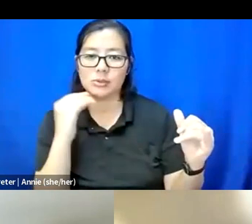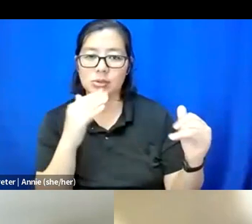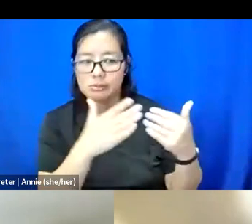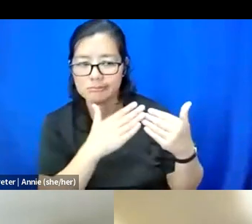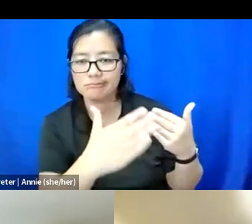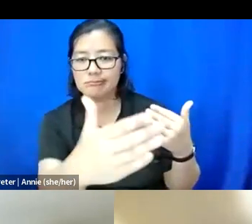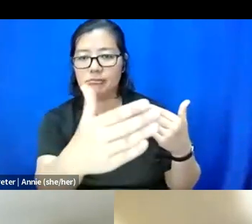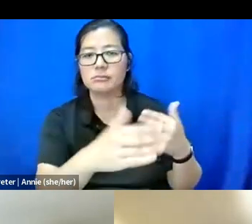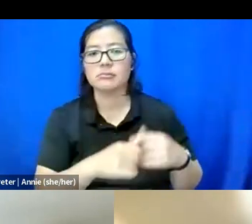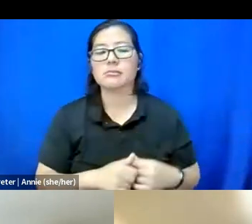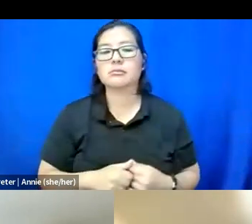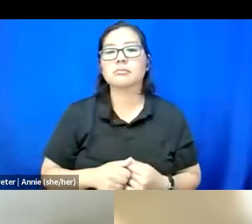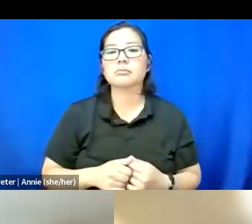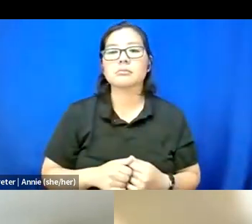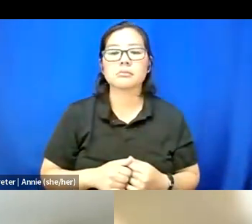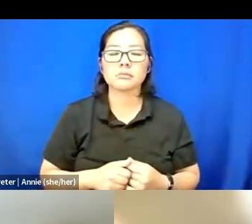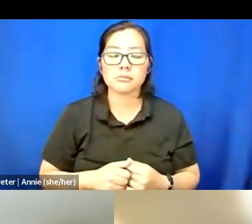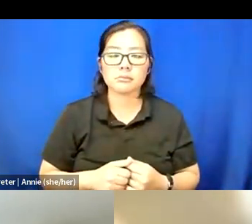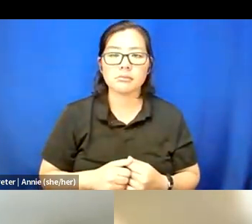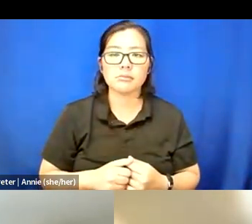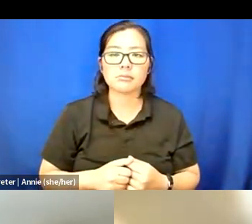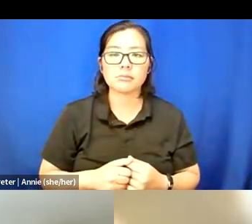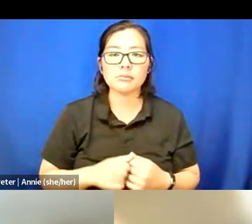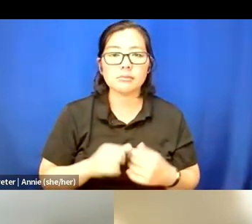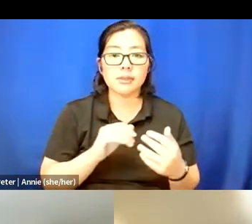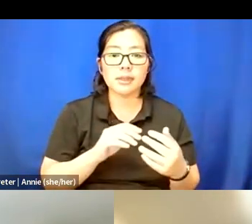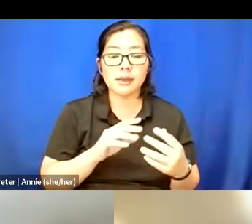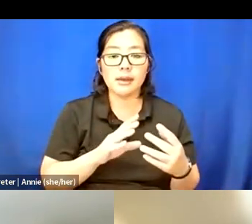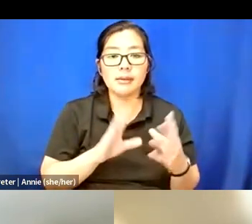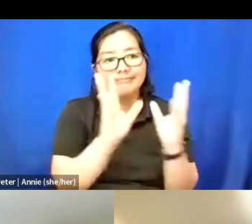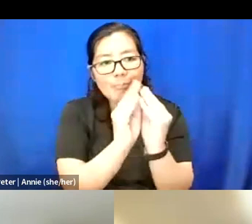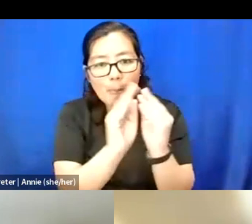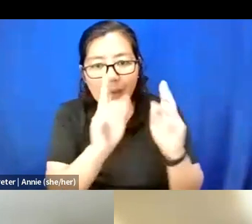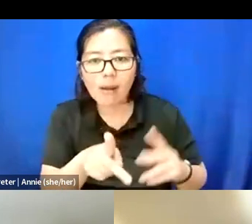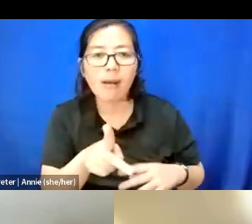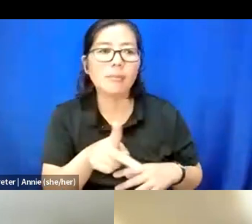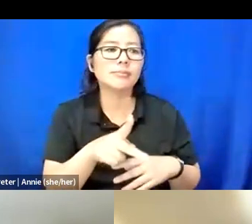And, you know, just the meetups and the things that I'm planning to have in Los Angeles,